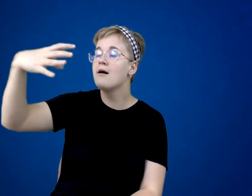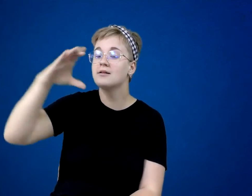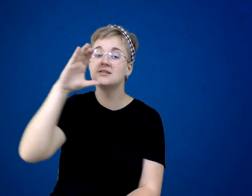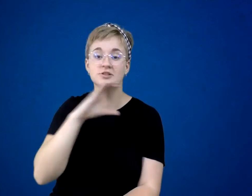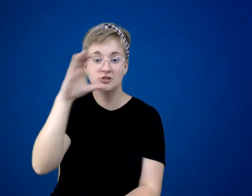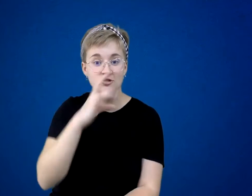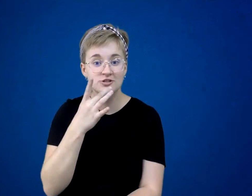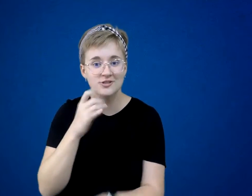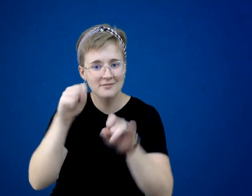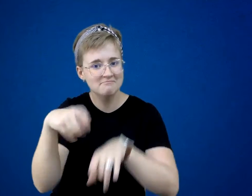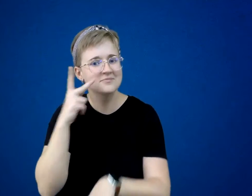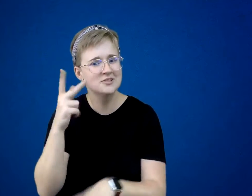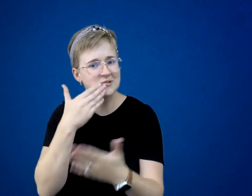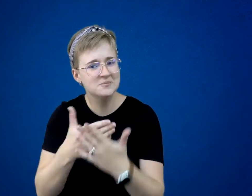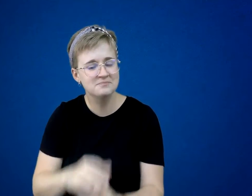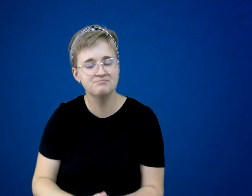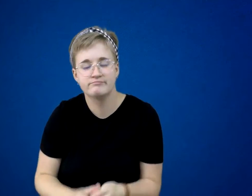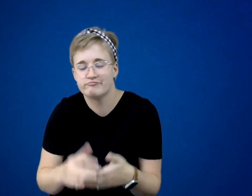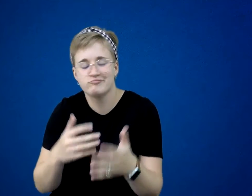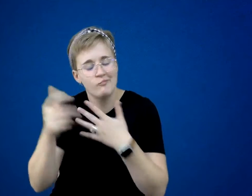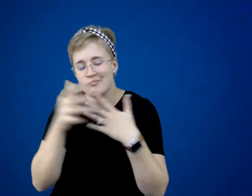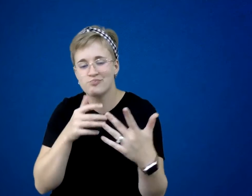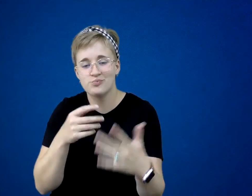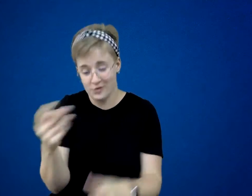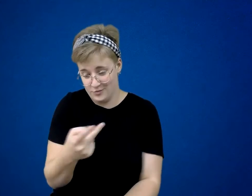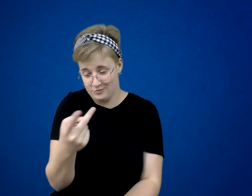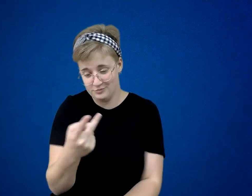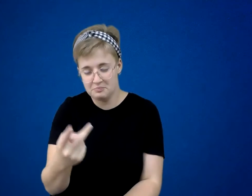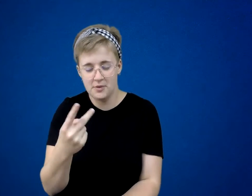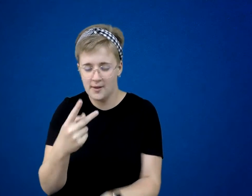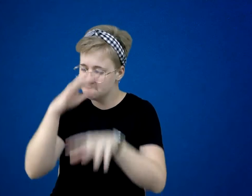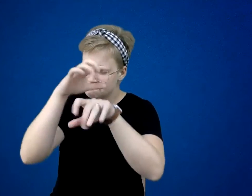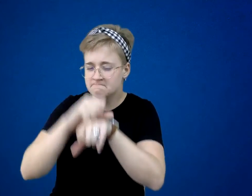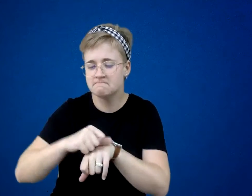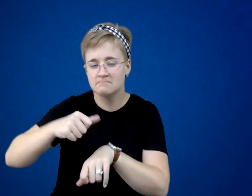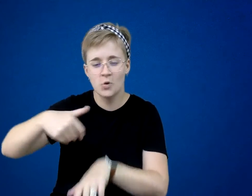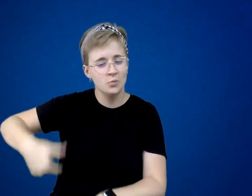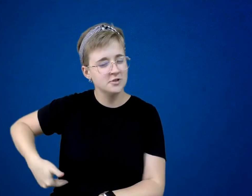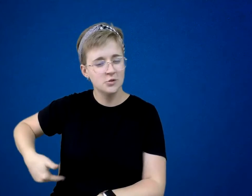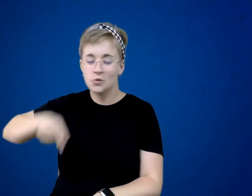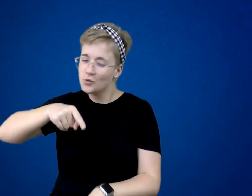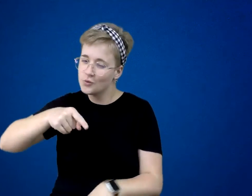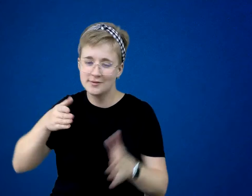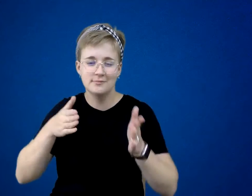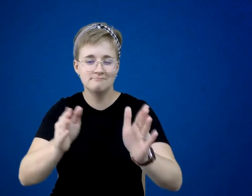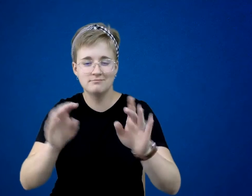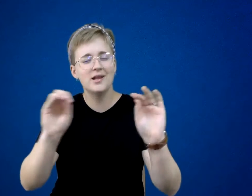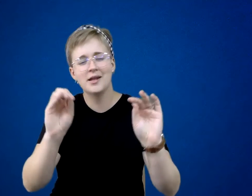And, anyway, they knew this road by heart. Nothing was going to happen.